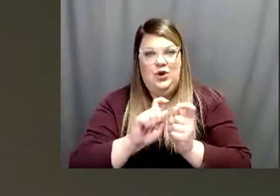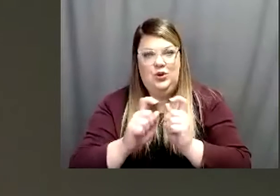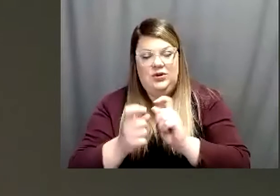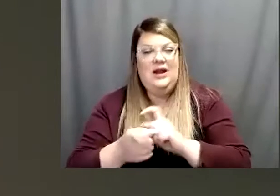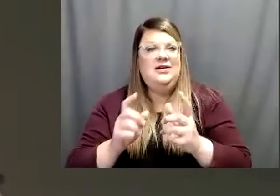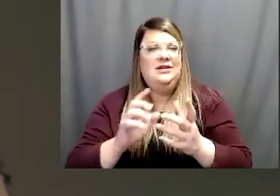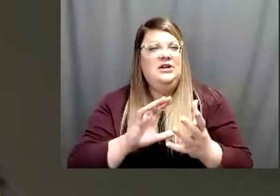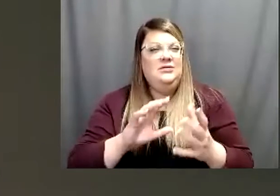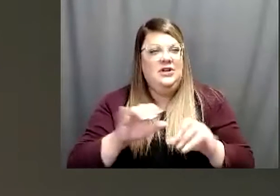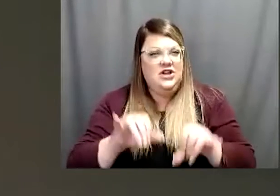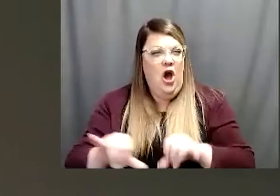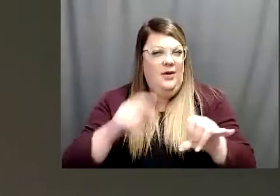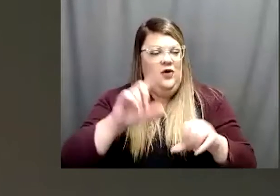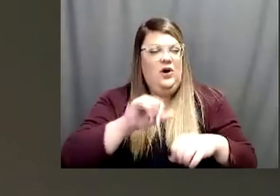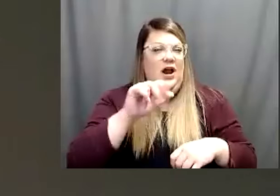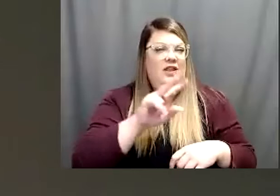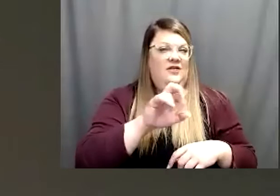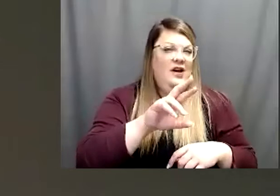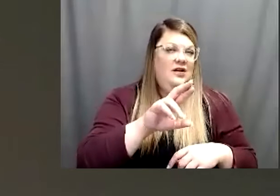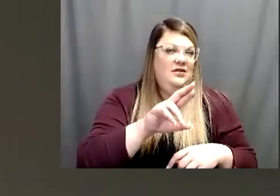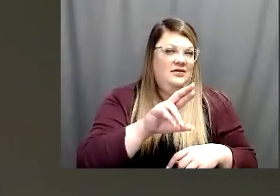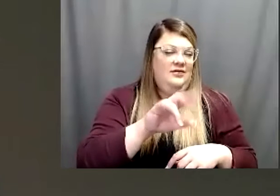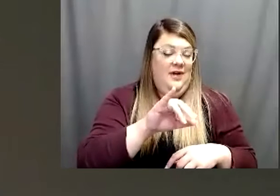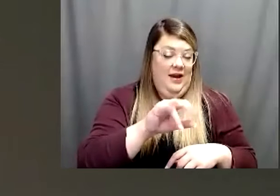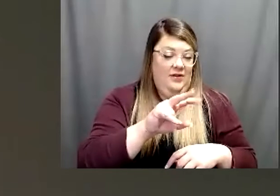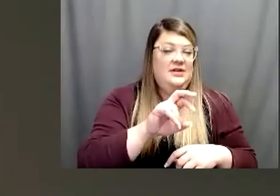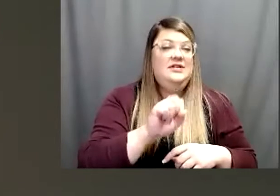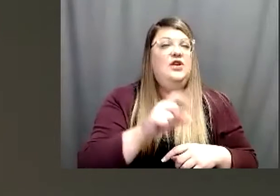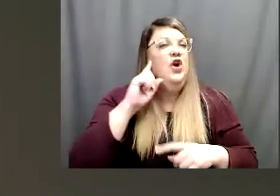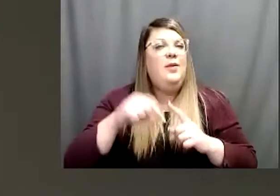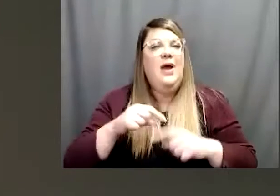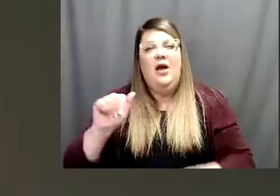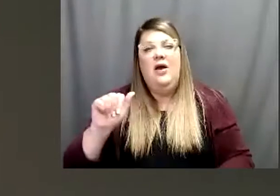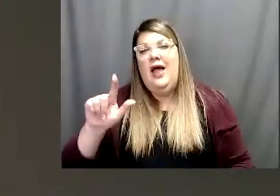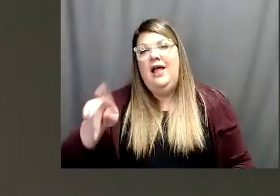about the alpha variant, that was the UK variant. We of course have the native strain